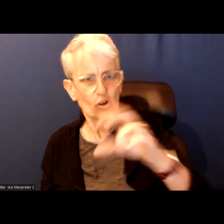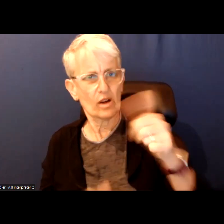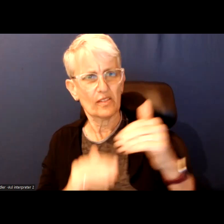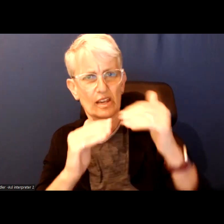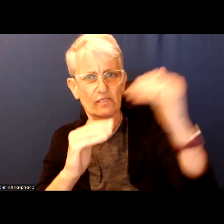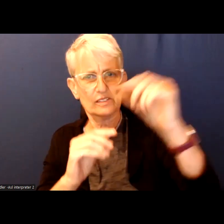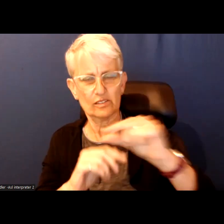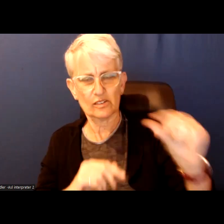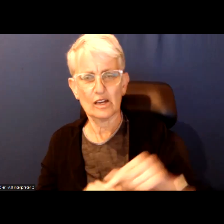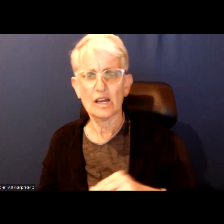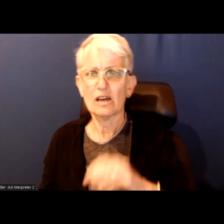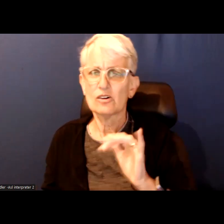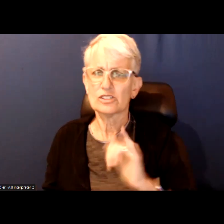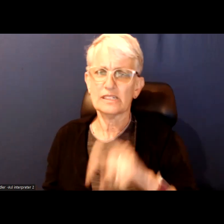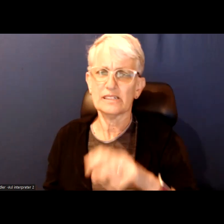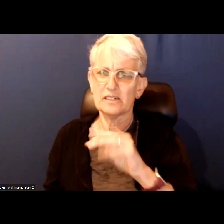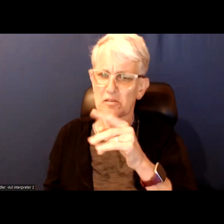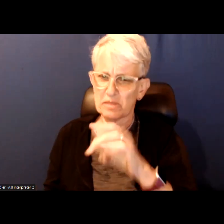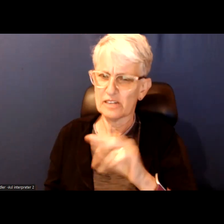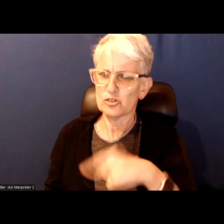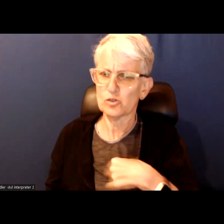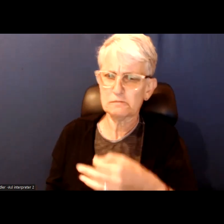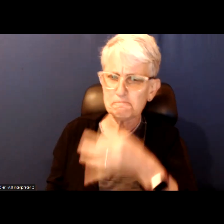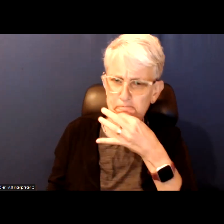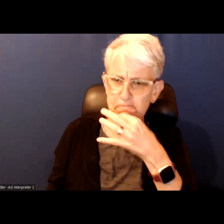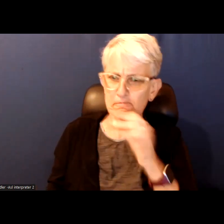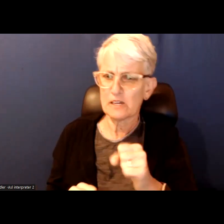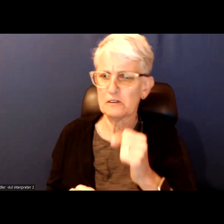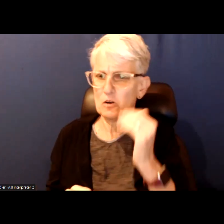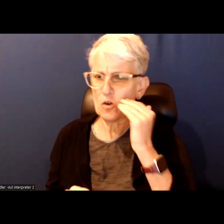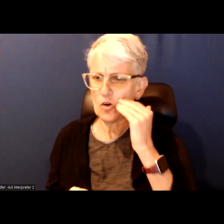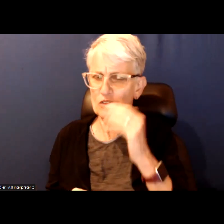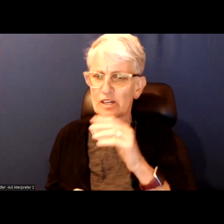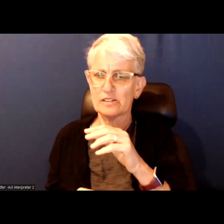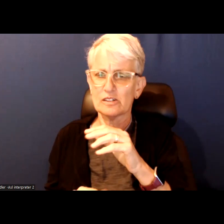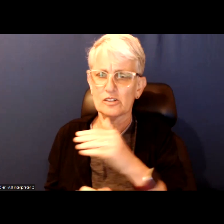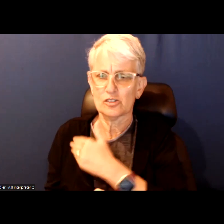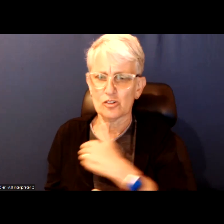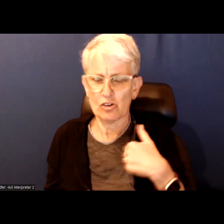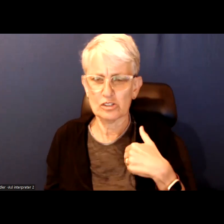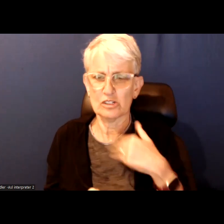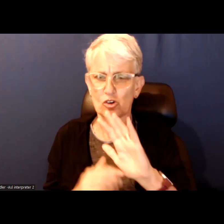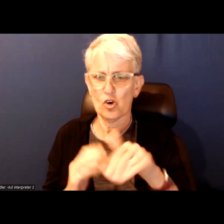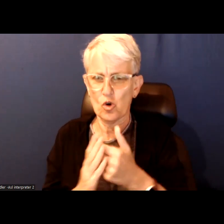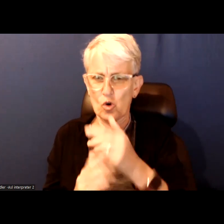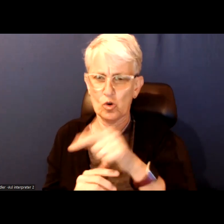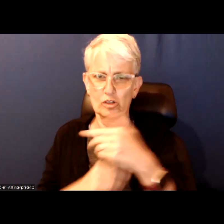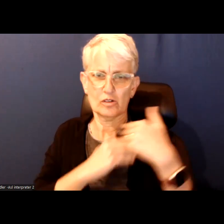is savvy enough to recognize that Toronto and all of his responsibilities can only advance